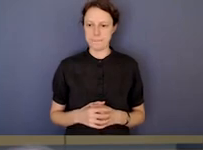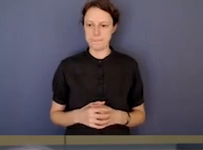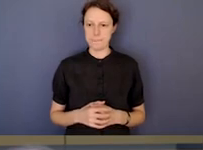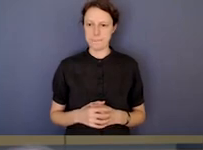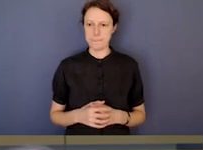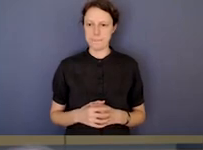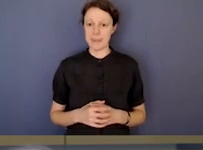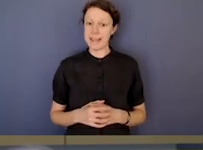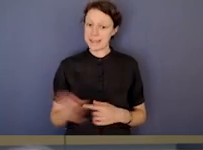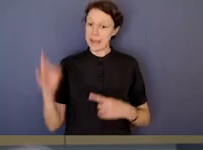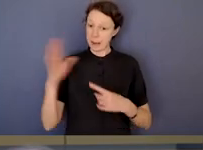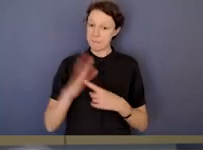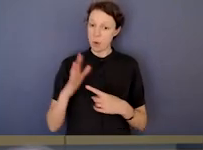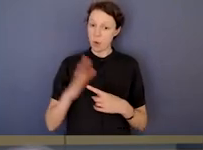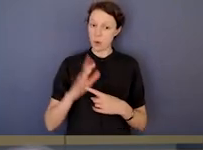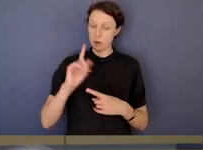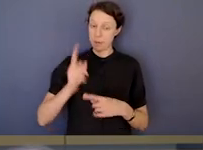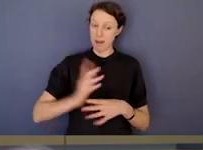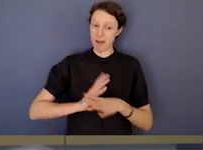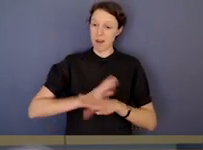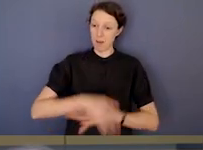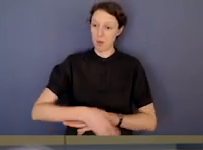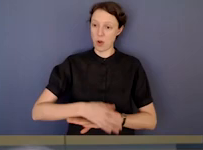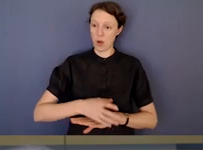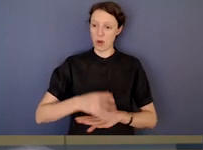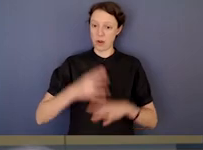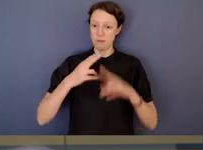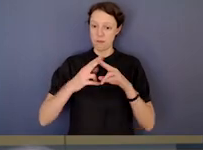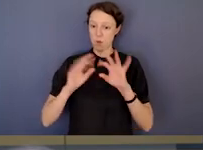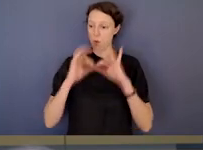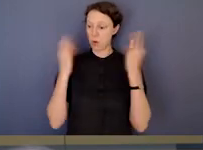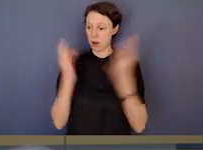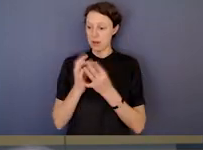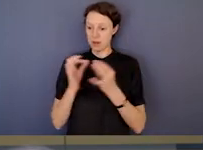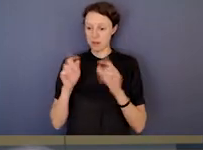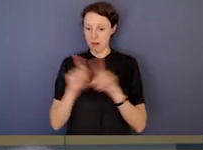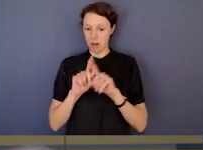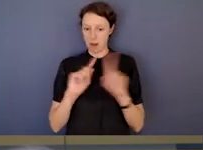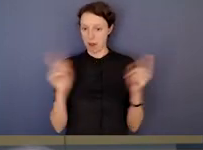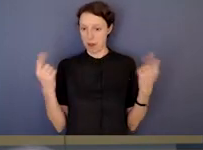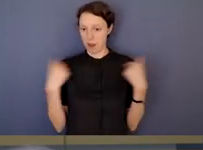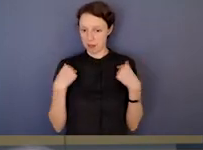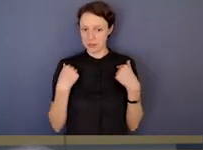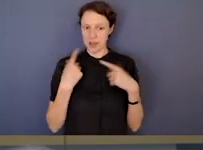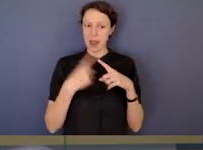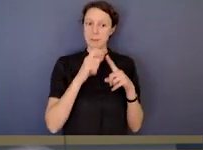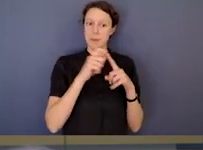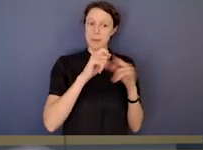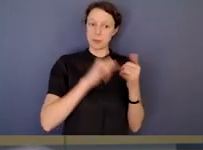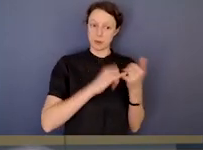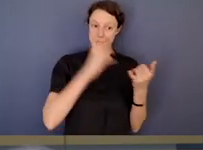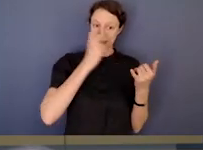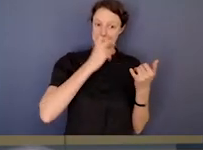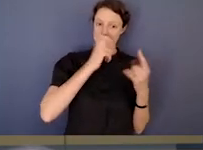And it is an important but hard slog for integrity bodies and for public servants,